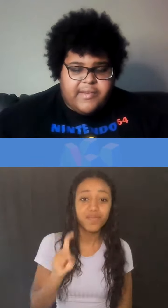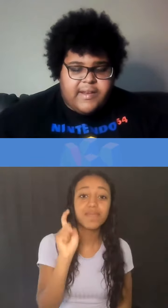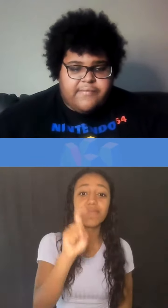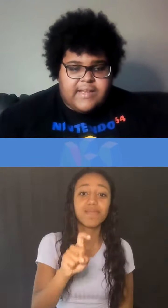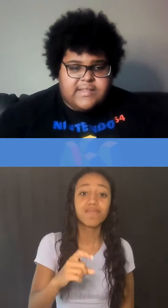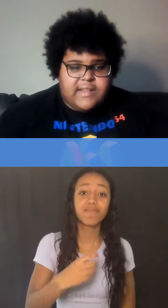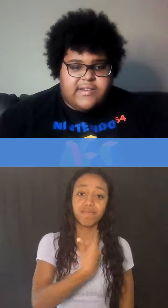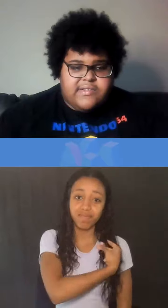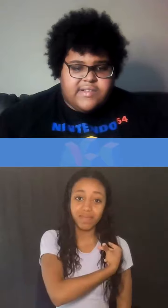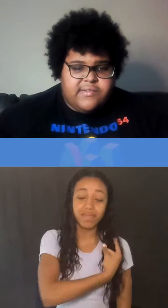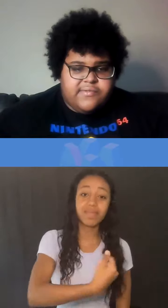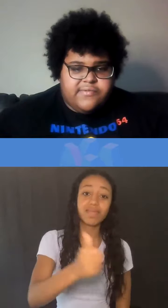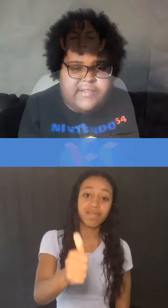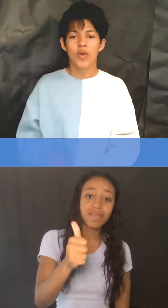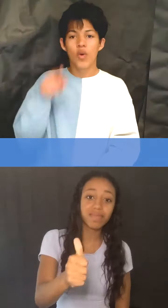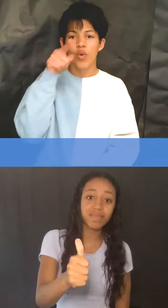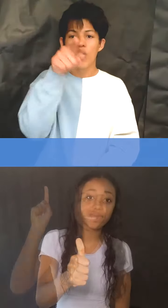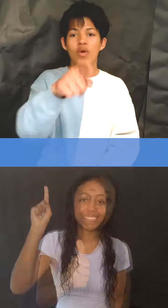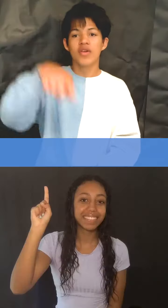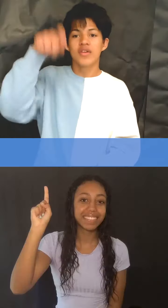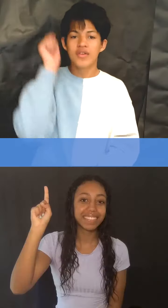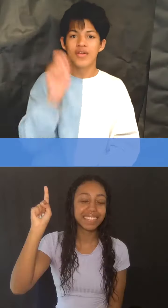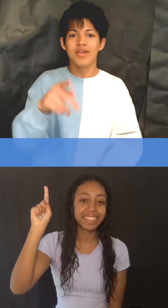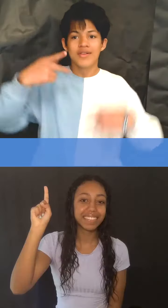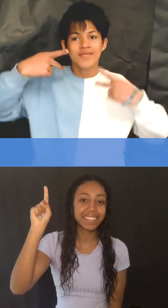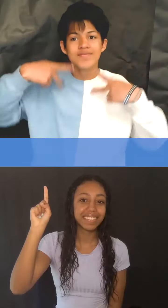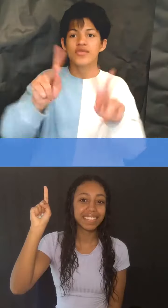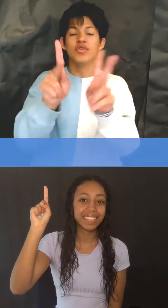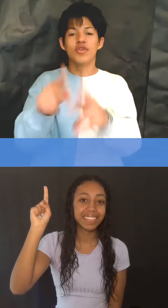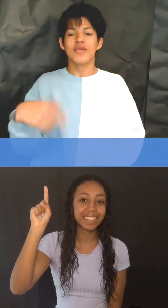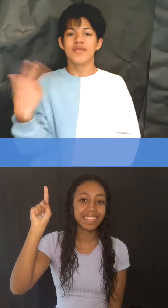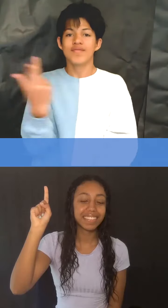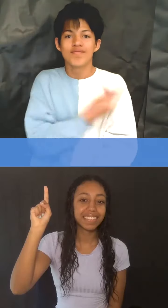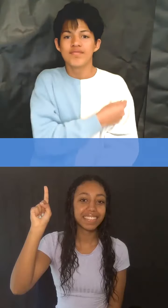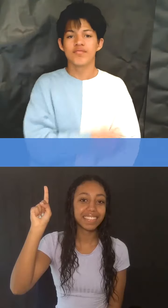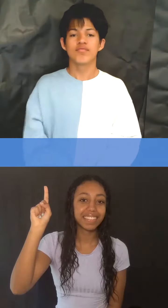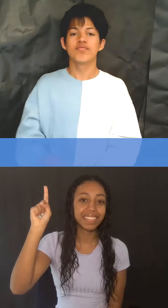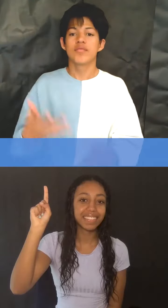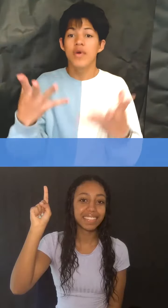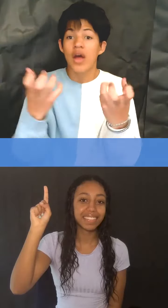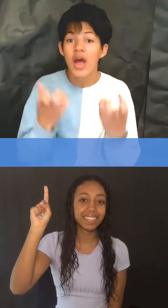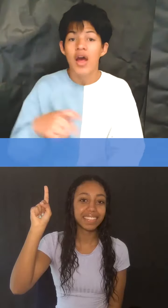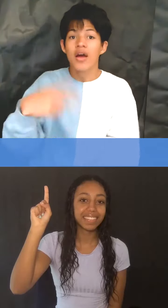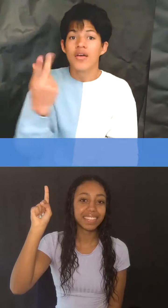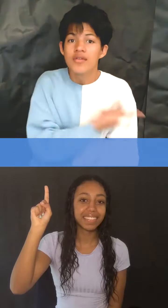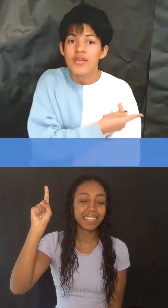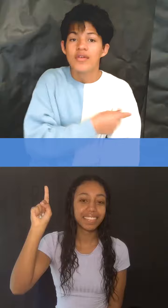about getting vaccinated yourself. You need permission for the vaccine. If you want to get vaccinated,